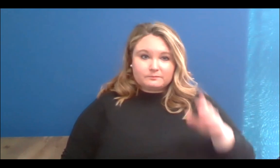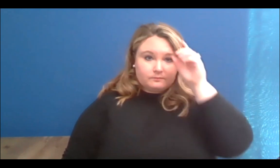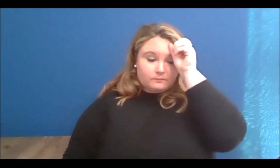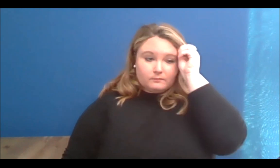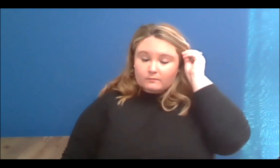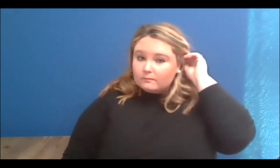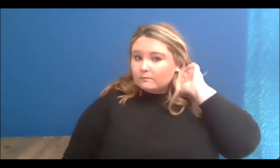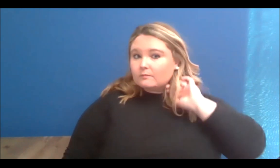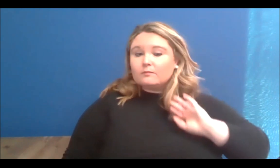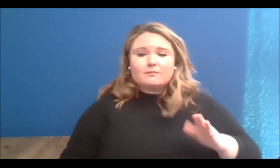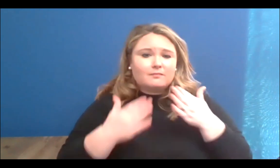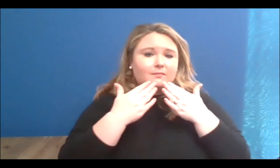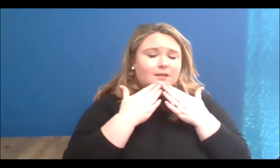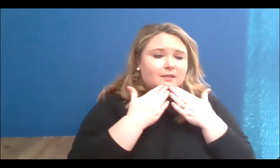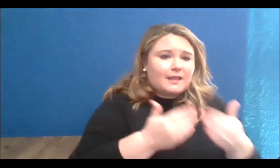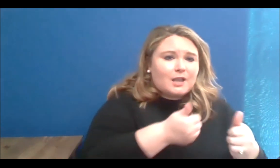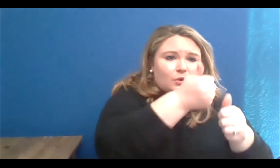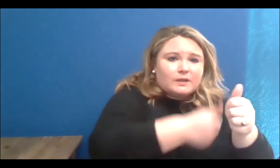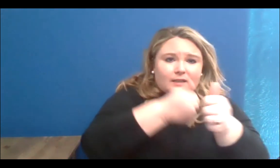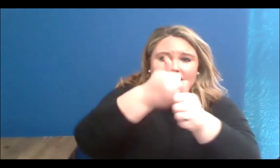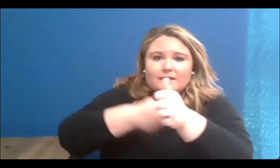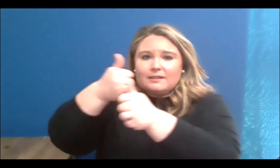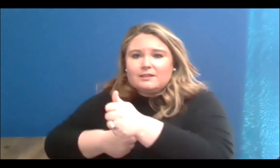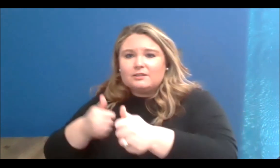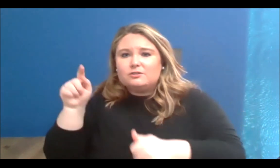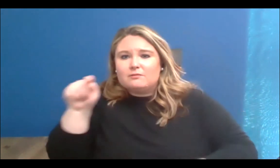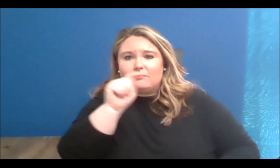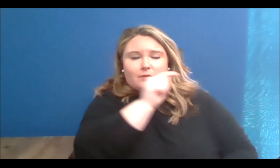Thank you, each one of you, for being part of this conversation.